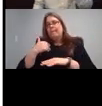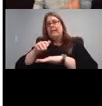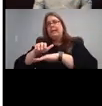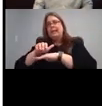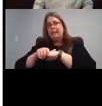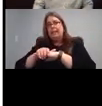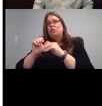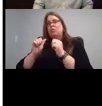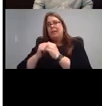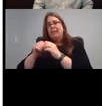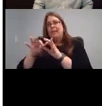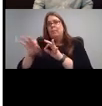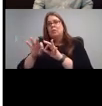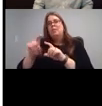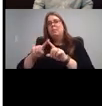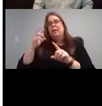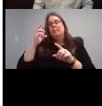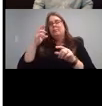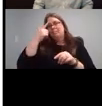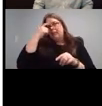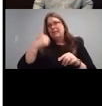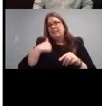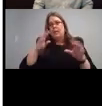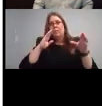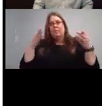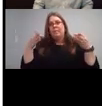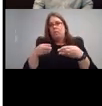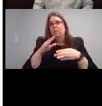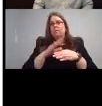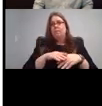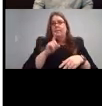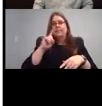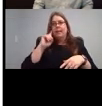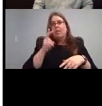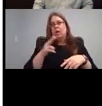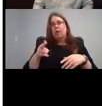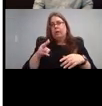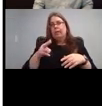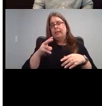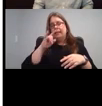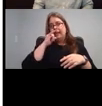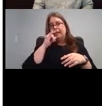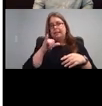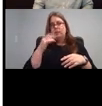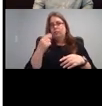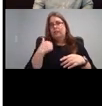reflexes for deaf and hard of hearing kids, that's worth managing. Okay.